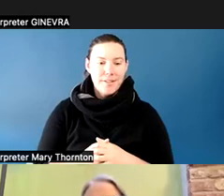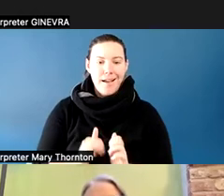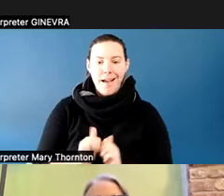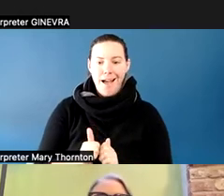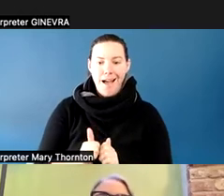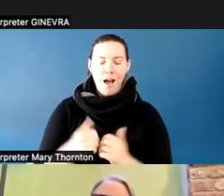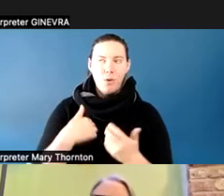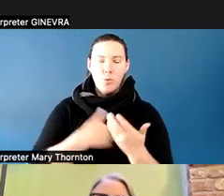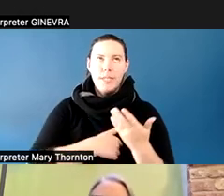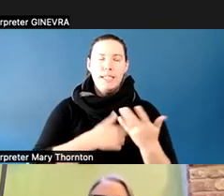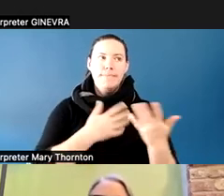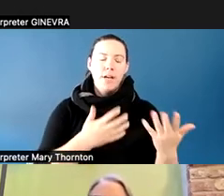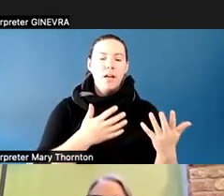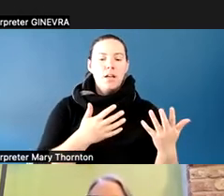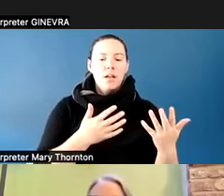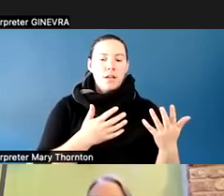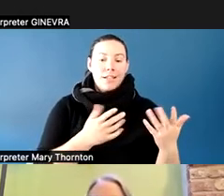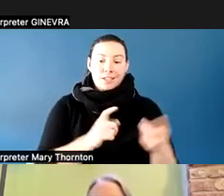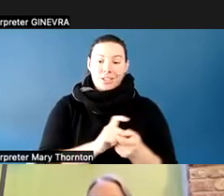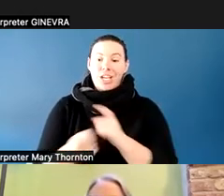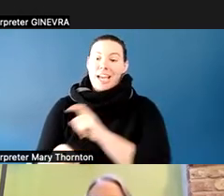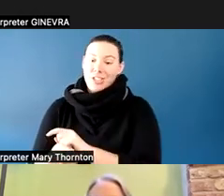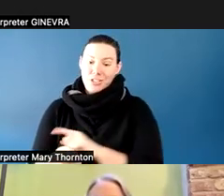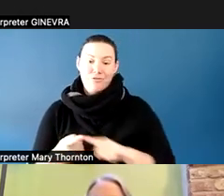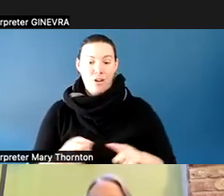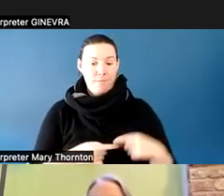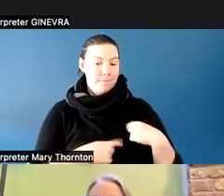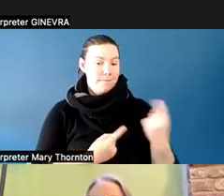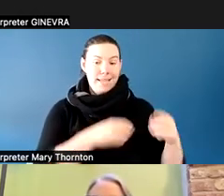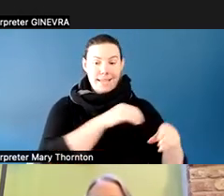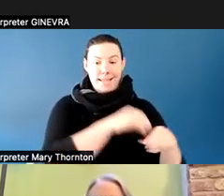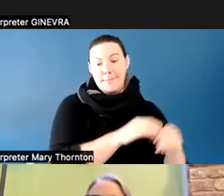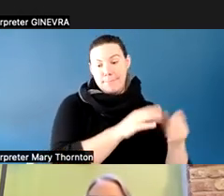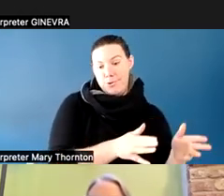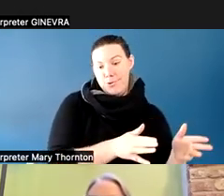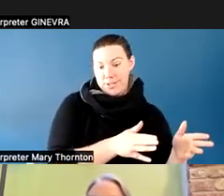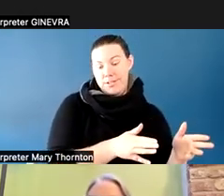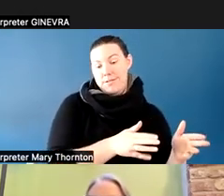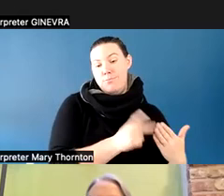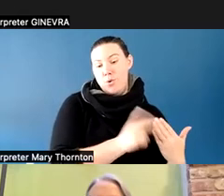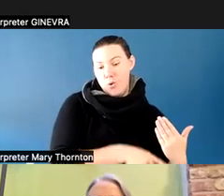from that in-person program to an online session, which we've been doing for the past few years.